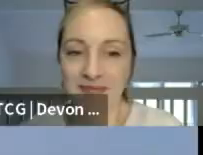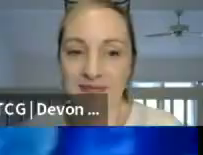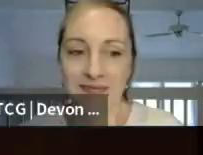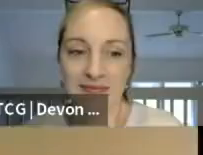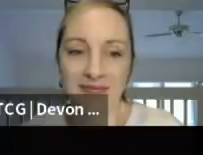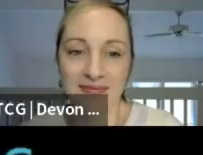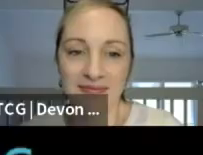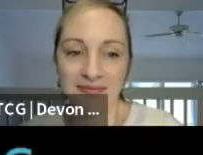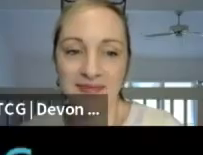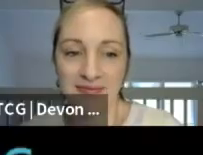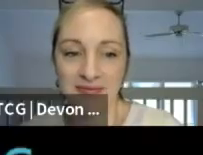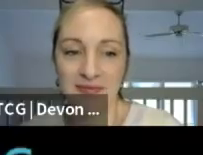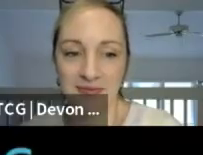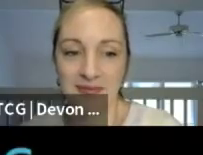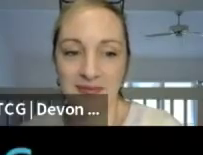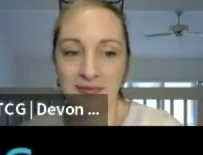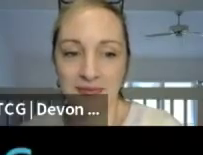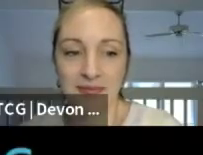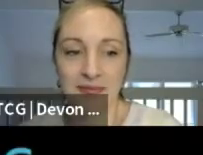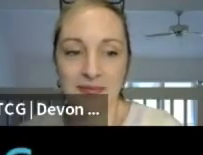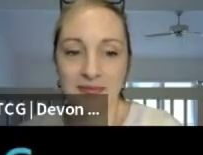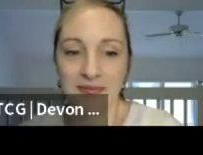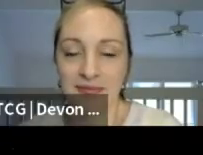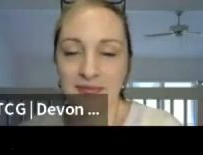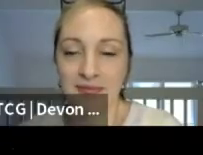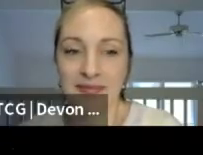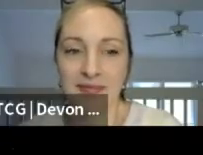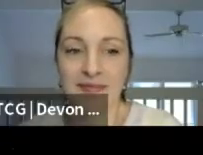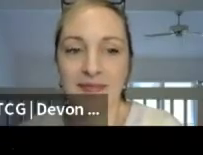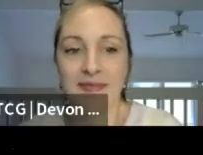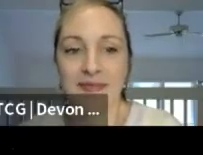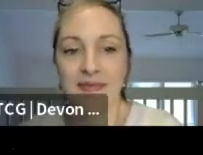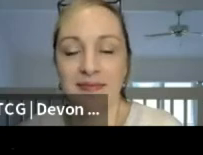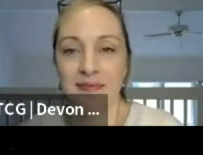I'm watching you burn the house down